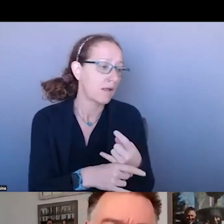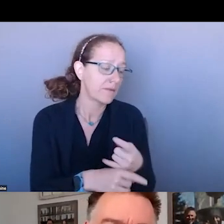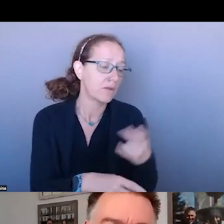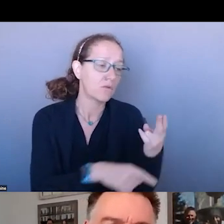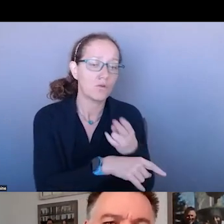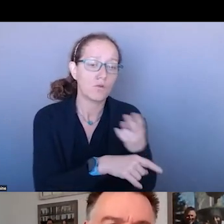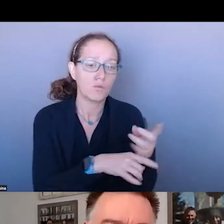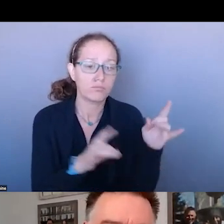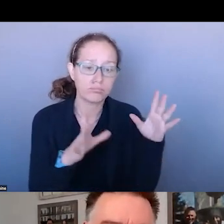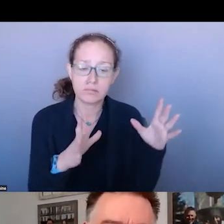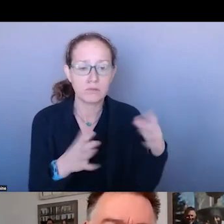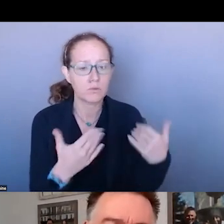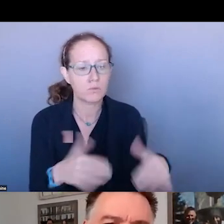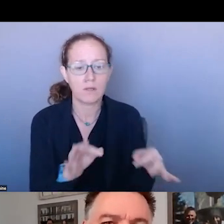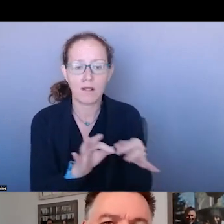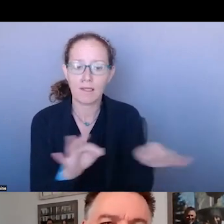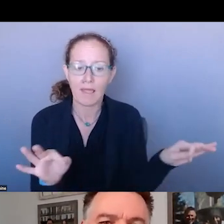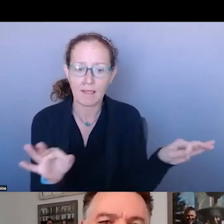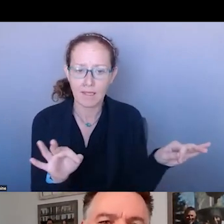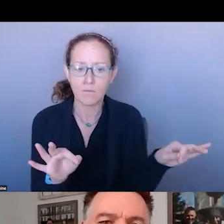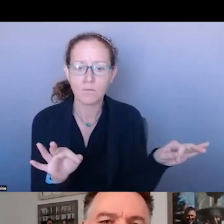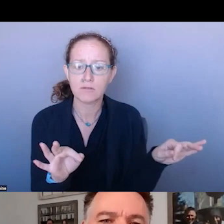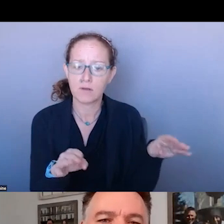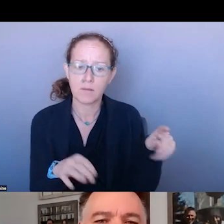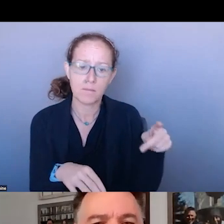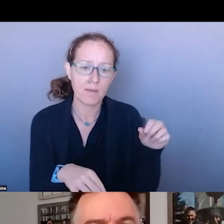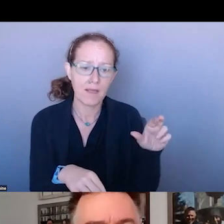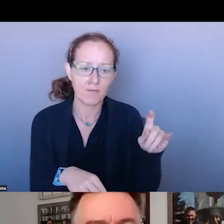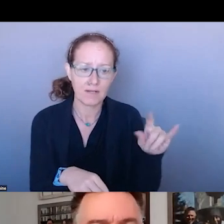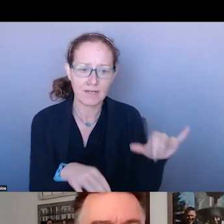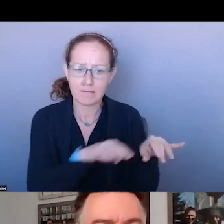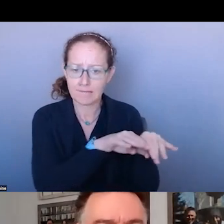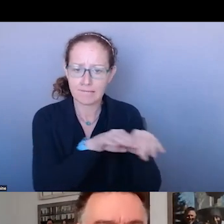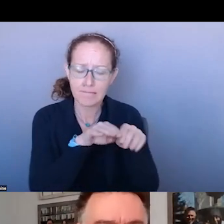LANGUAGE THAT SUPPORTS YOU BECAUSE WE KNOW THAT THE MEDICAL SIDE